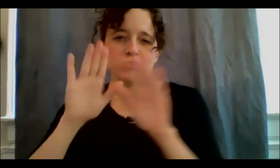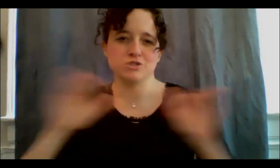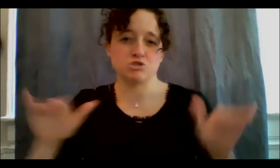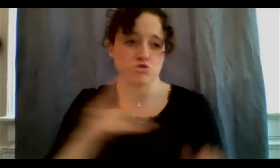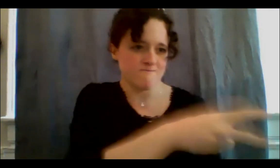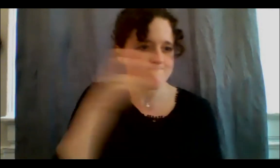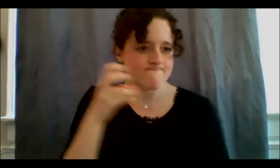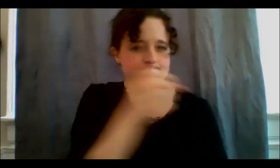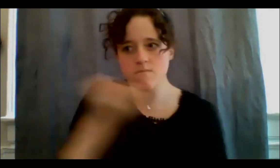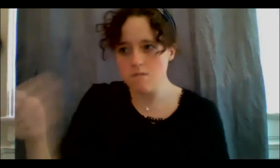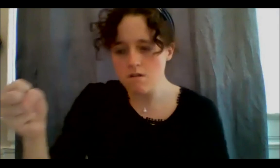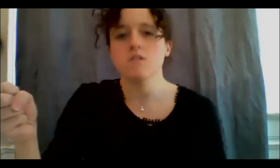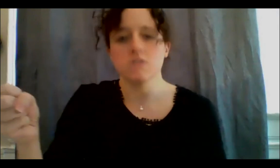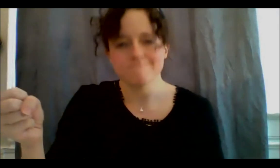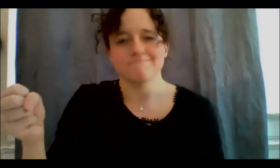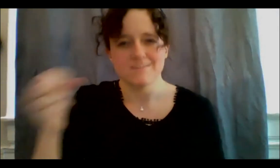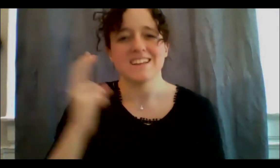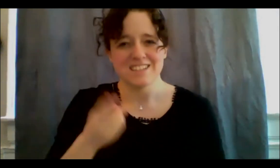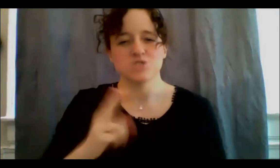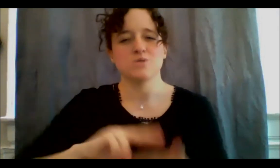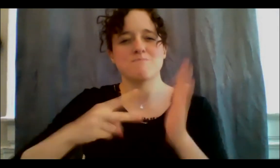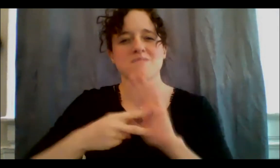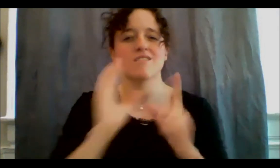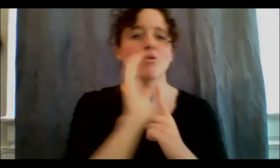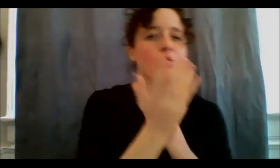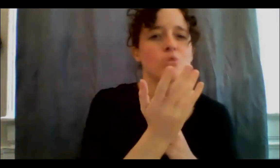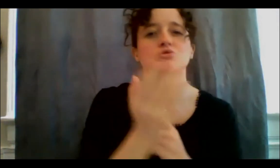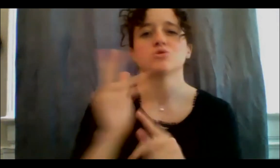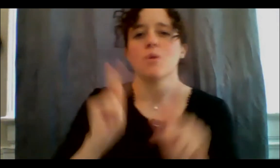60s scoop, the 70s scoop, and all the different means that have happened